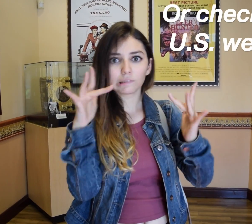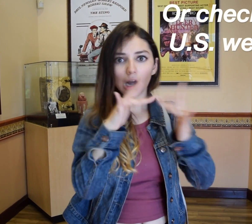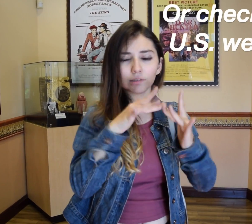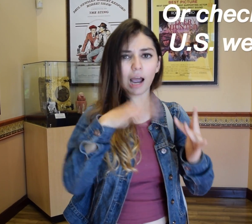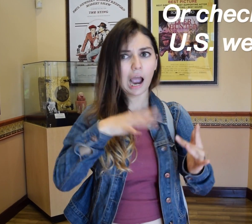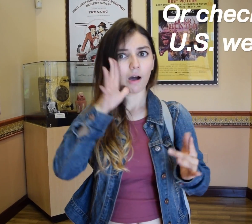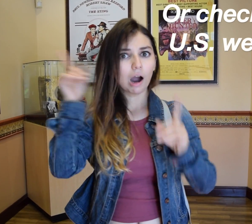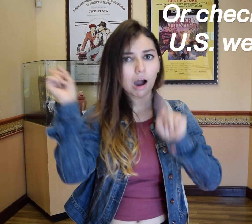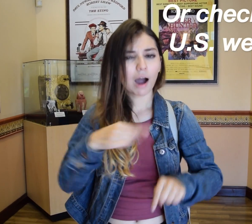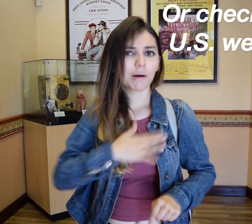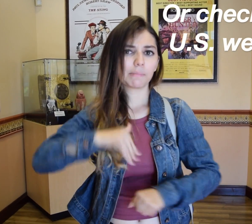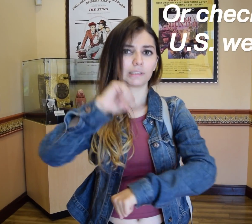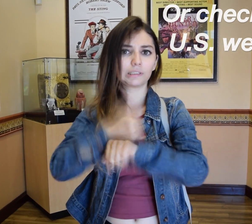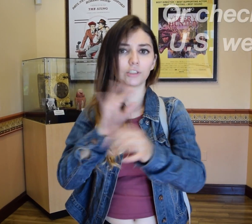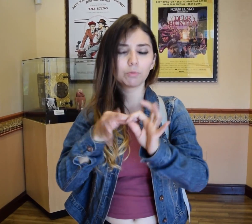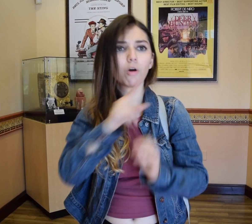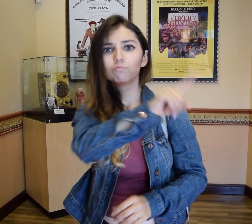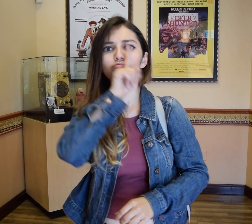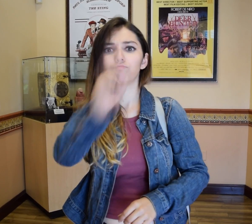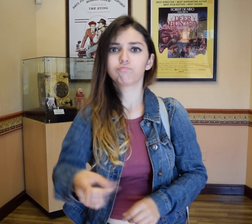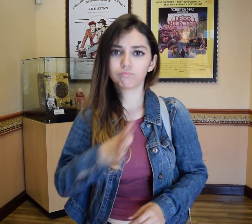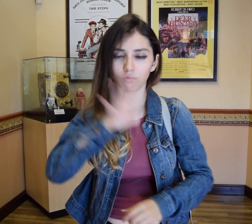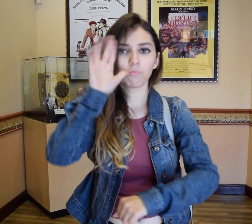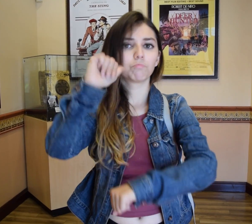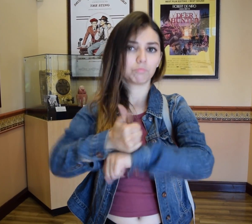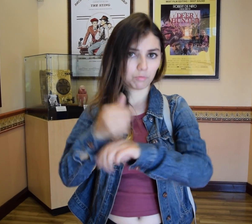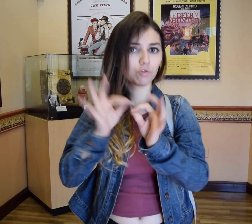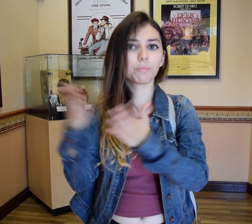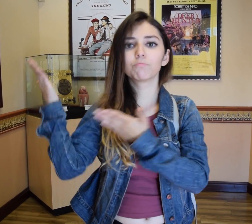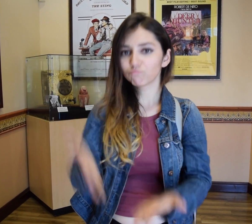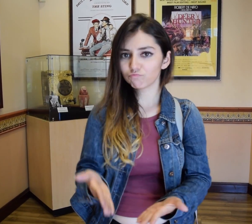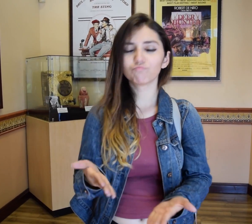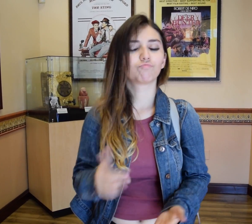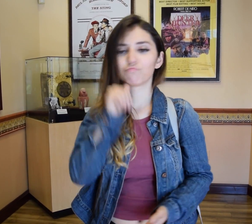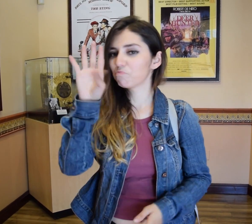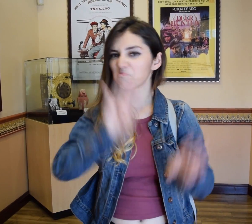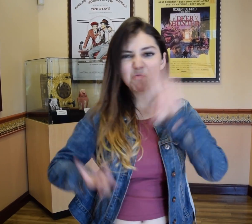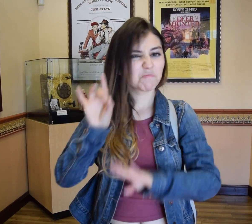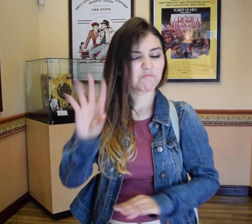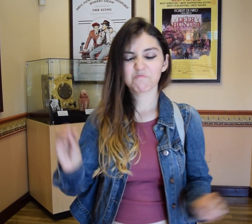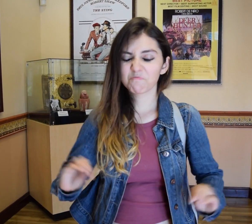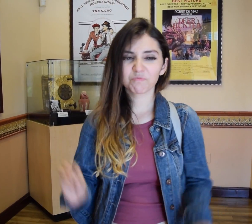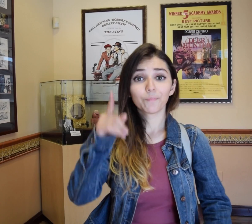You can tell them that you will go on that specific date and they will provide interpreteres Don't worry about having to pay or anything